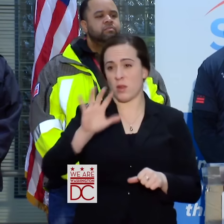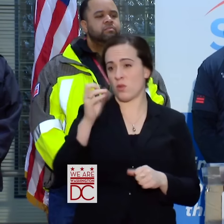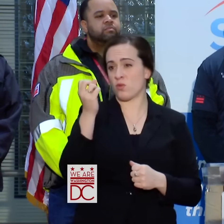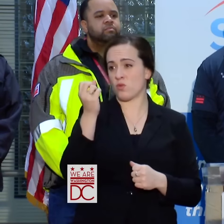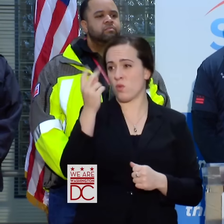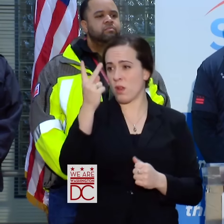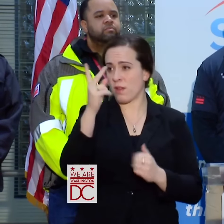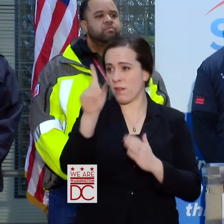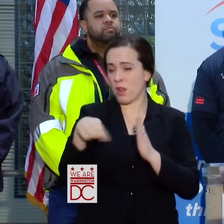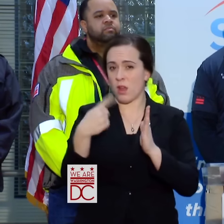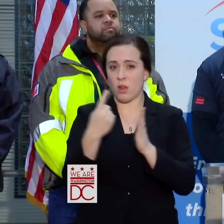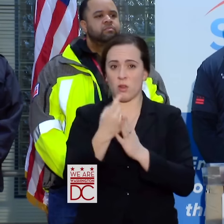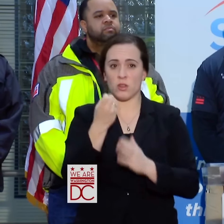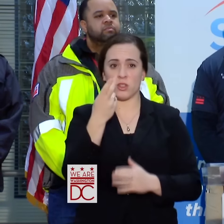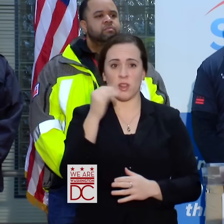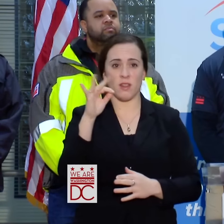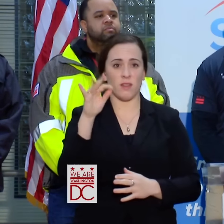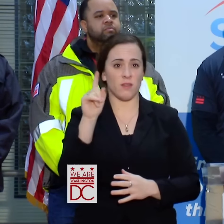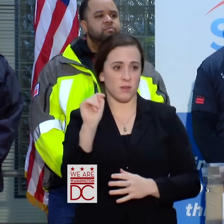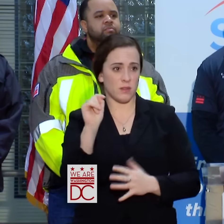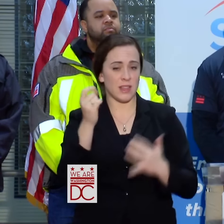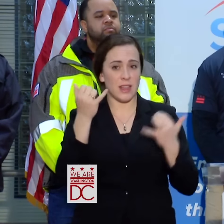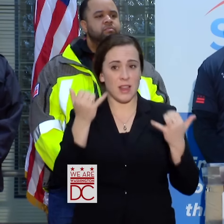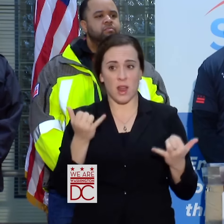AND WE ARE INTO OUR THIRD SHIFT NOW.